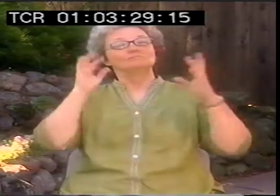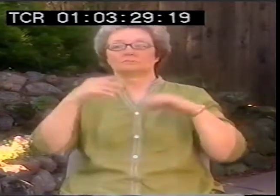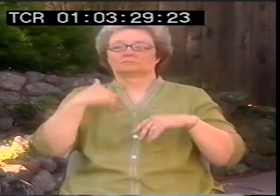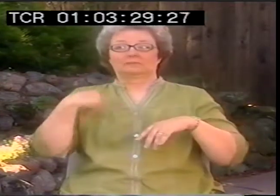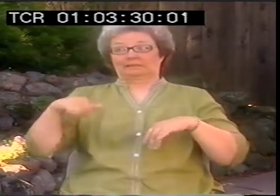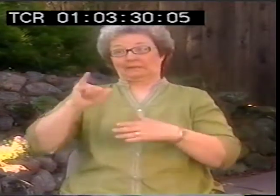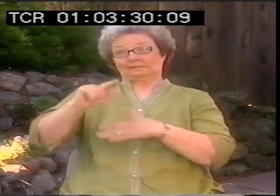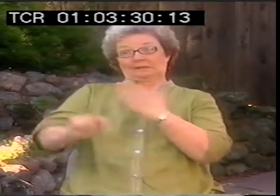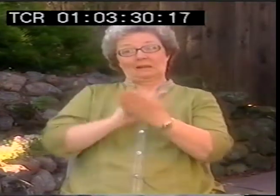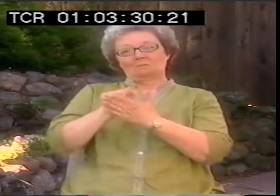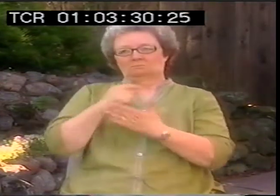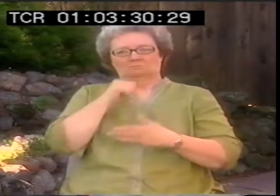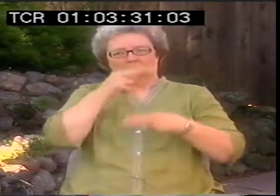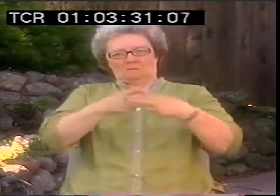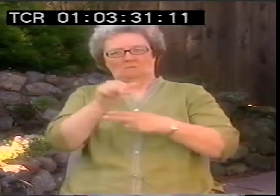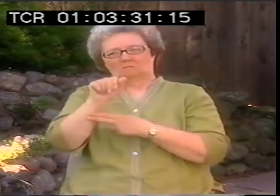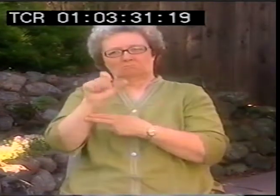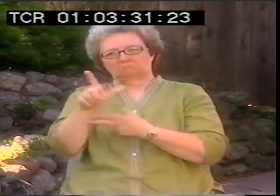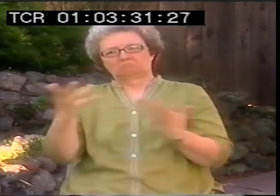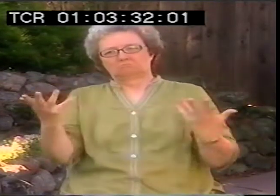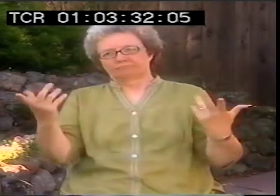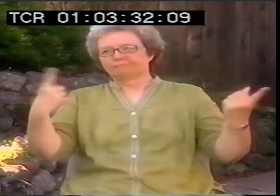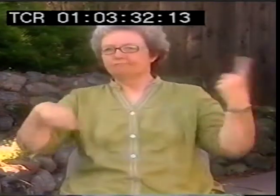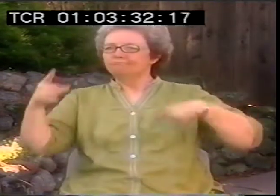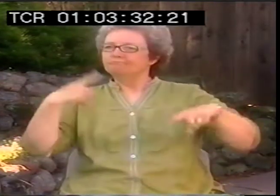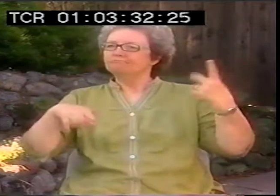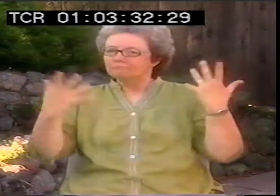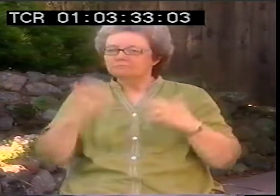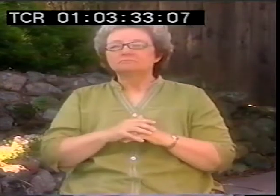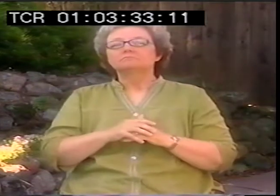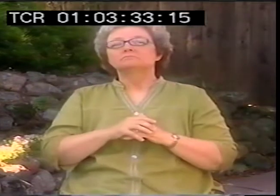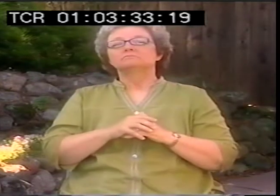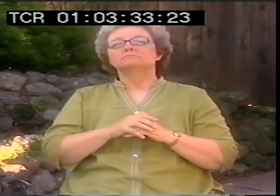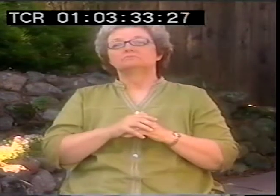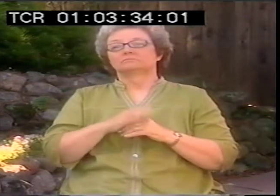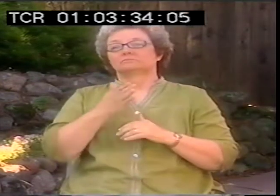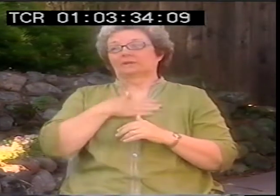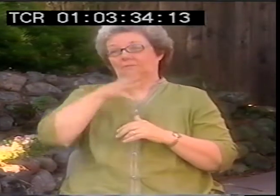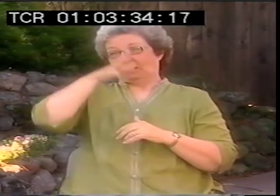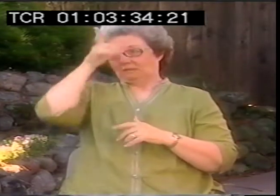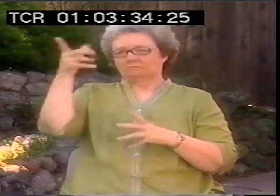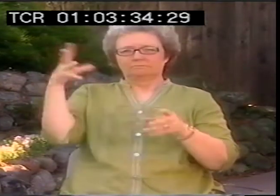I grew up signing. Now at the time when I was growing up, we didn't call it American Sign Language or ASL.